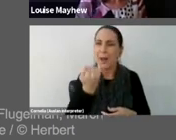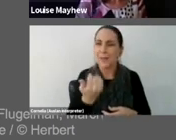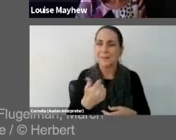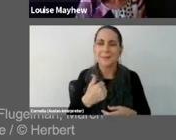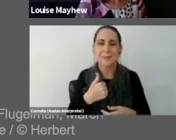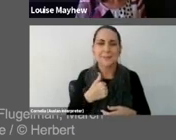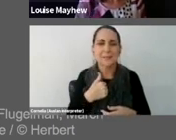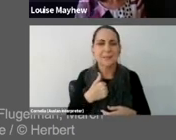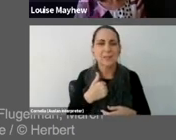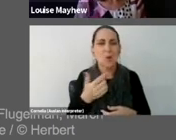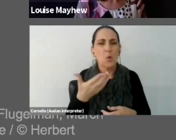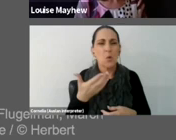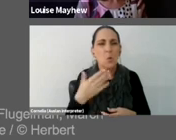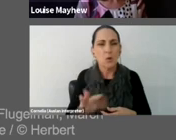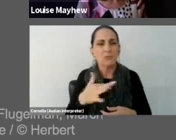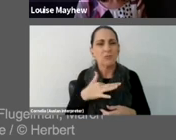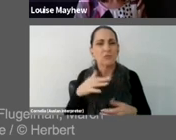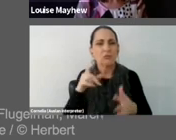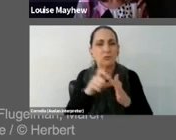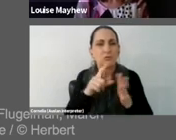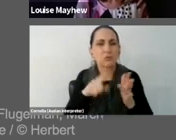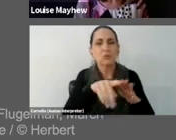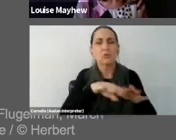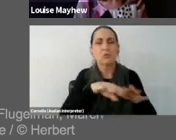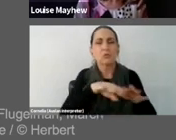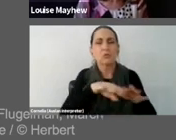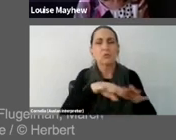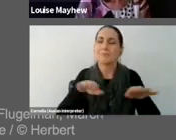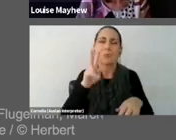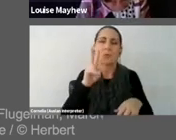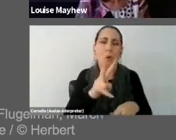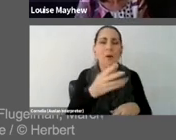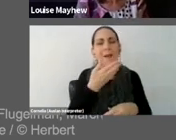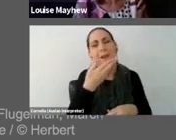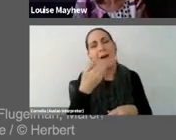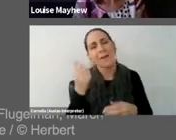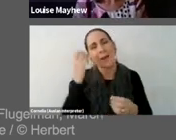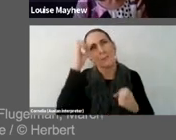that I couldn't be a part of, but that just looks so wonderfully enjoyable, but